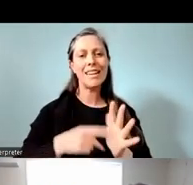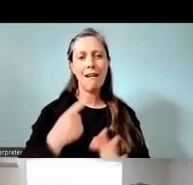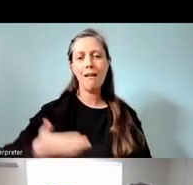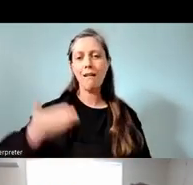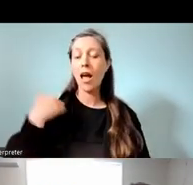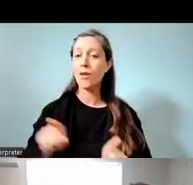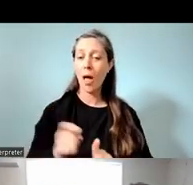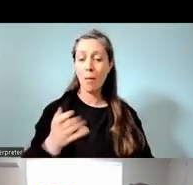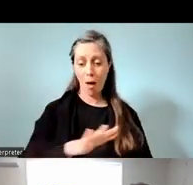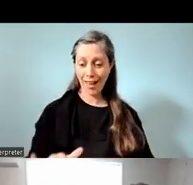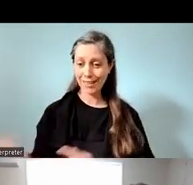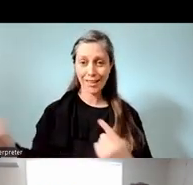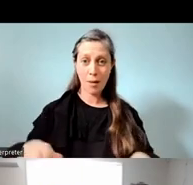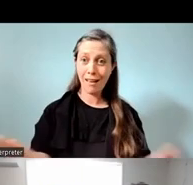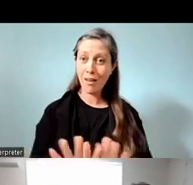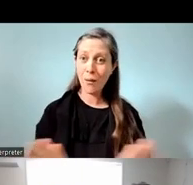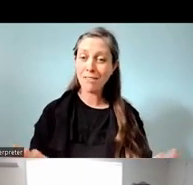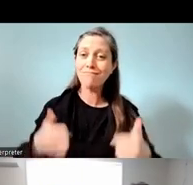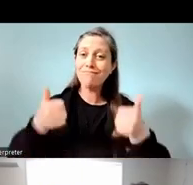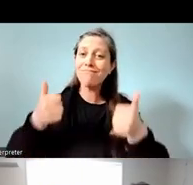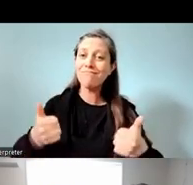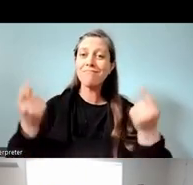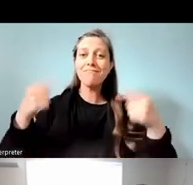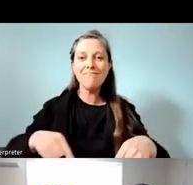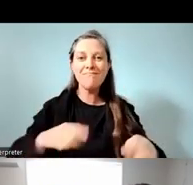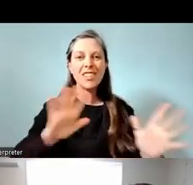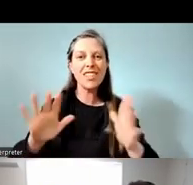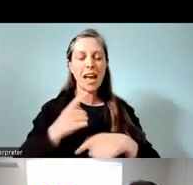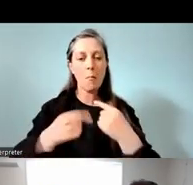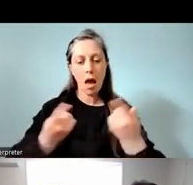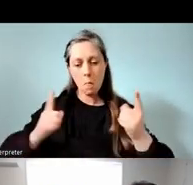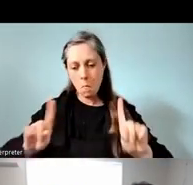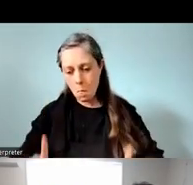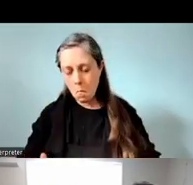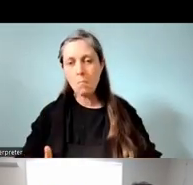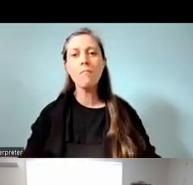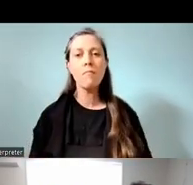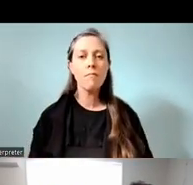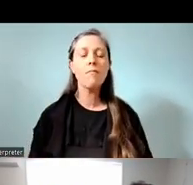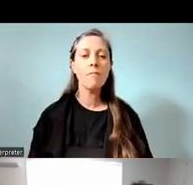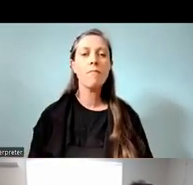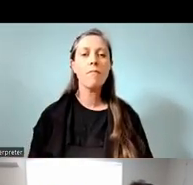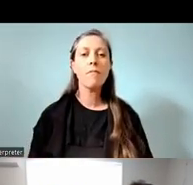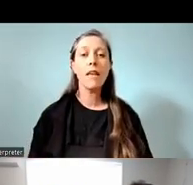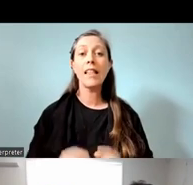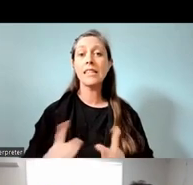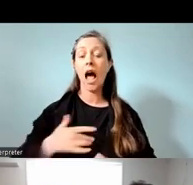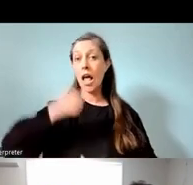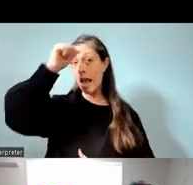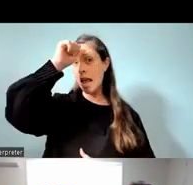So it's great to be here, and to chat about things, and I think for a start, I've never confessed to being an expert in Māori education,